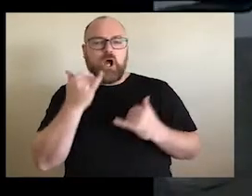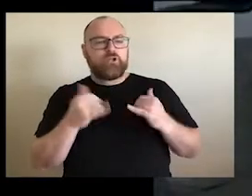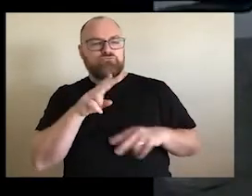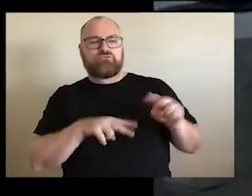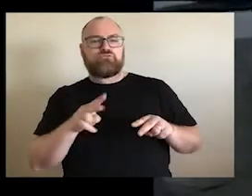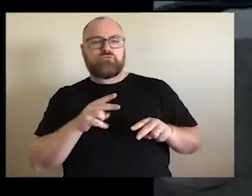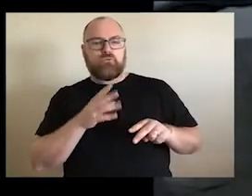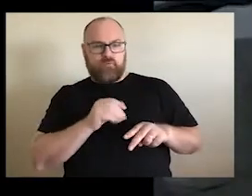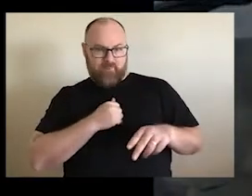by the colour of their skin.